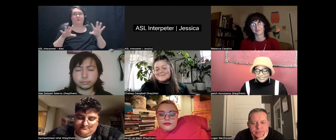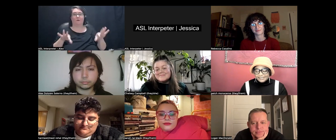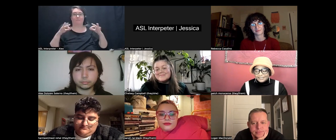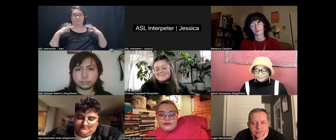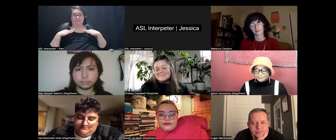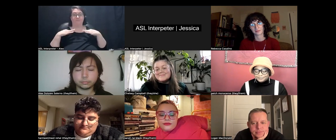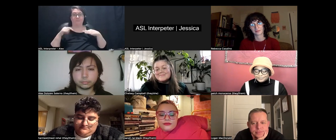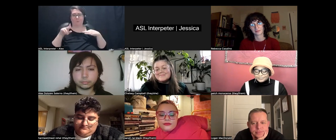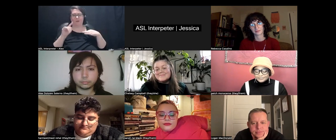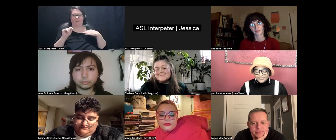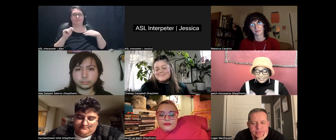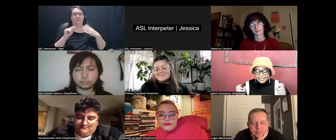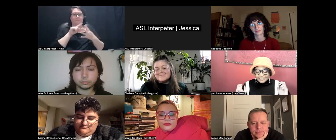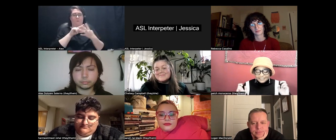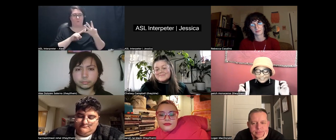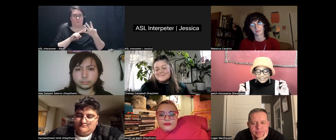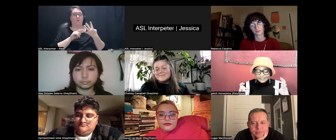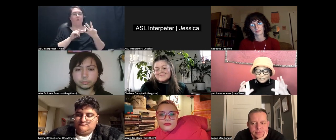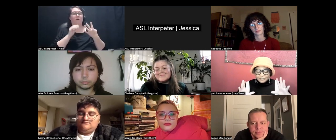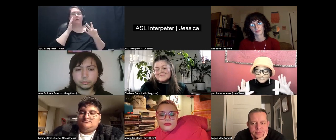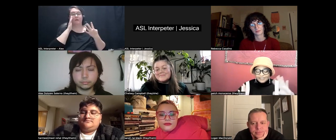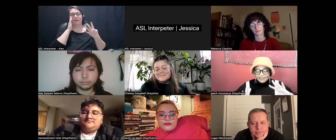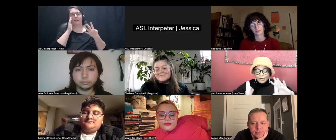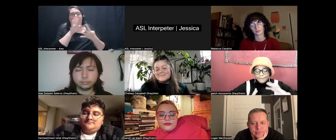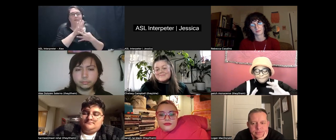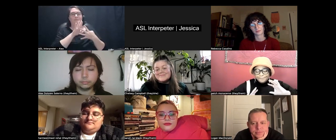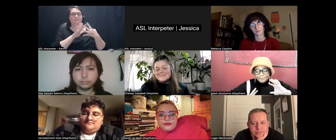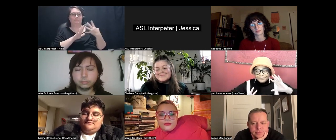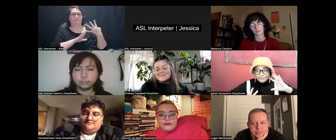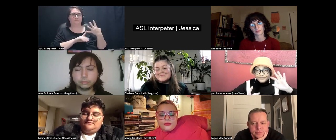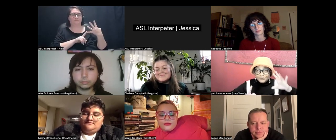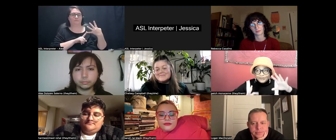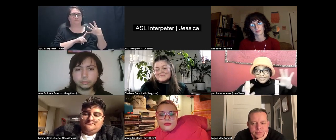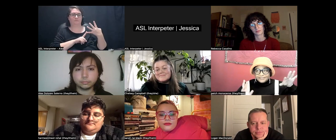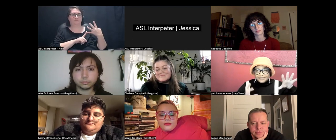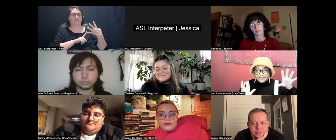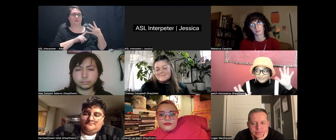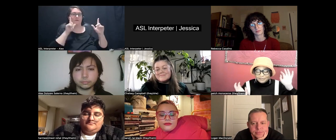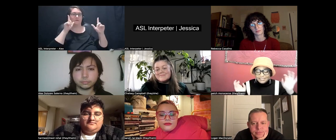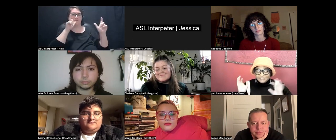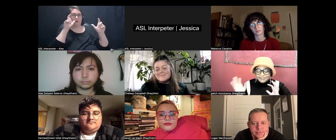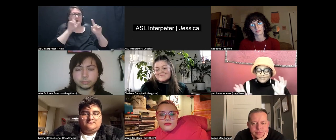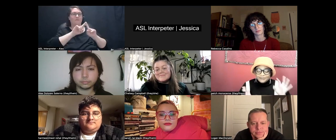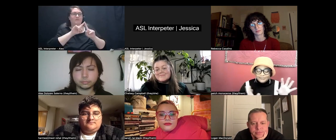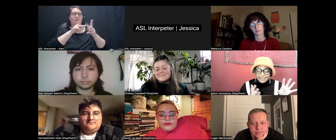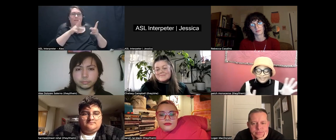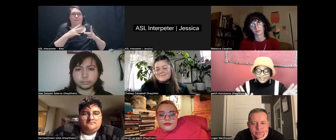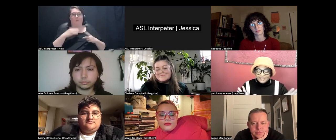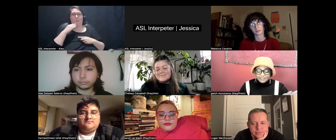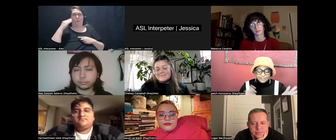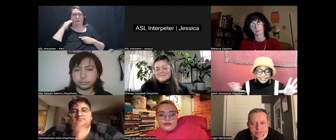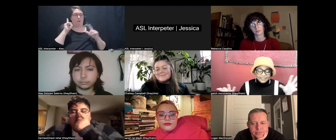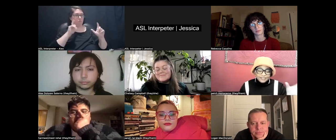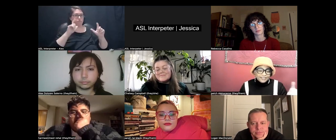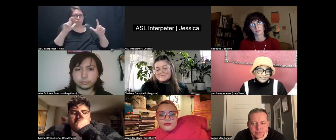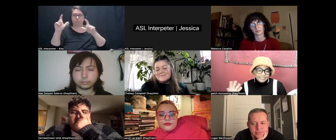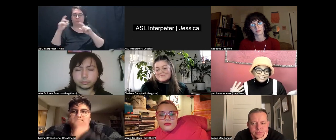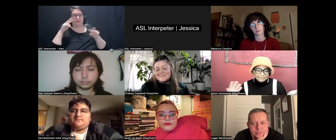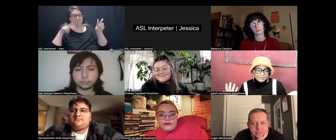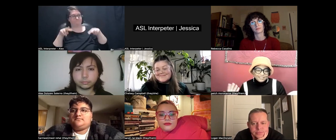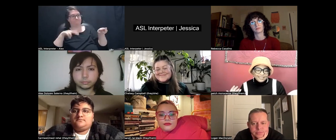And the quilts are photographs of different places around my home that I look at a lot because I'm home all the time.